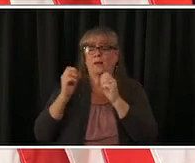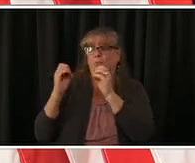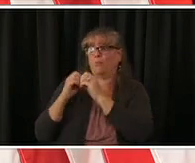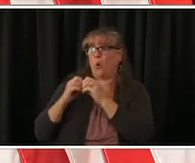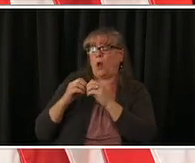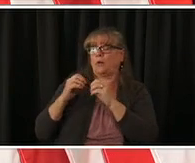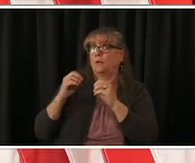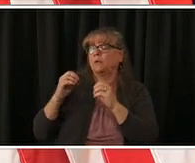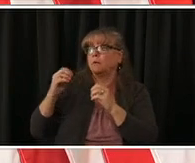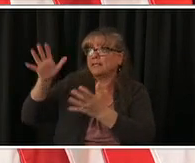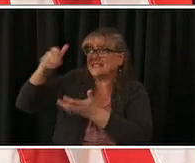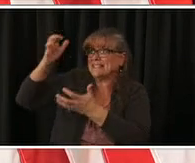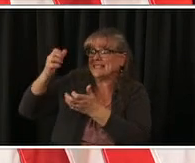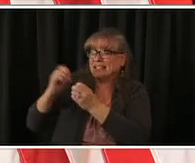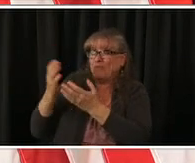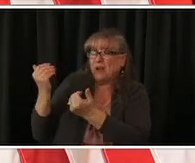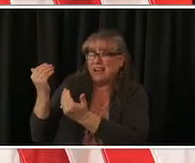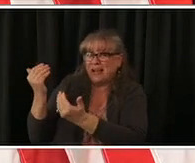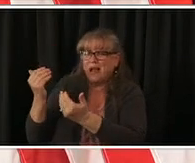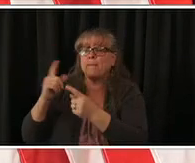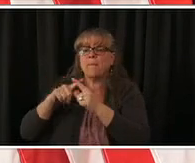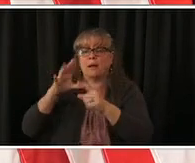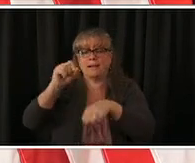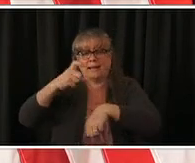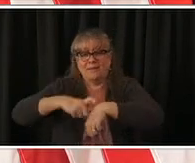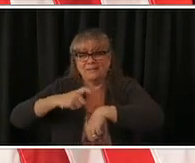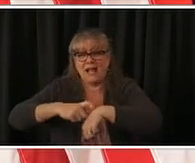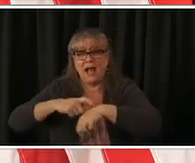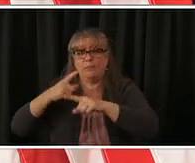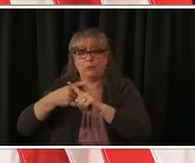it still takes a while to get through everybody but we know that getting through everybody also